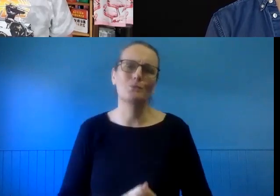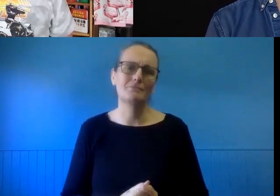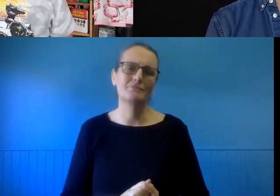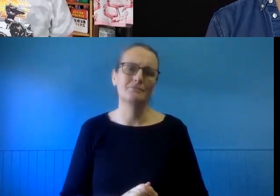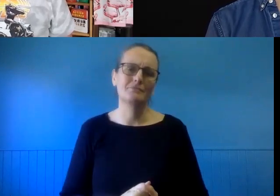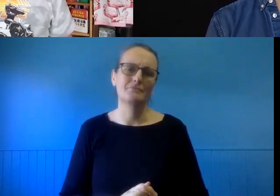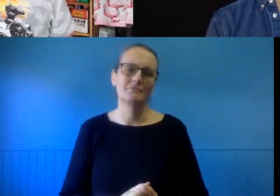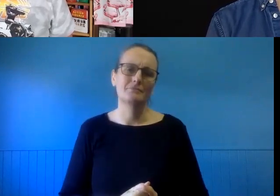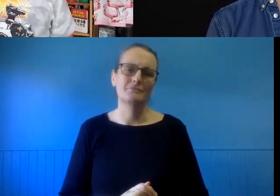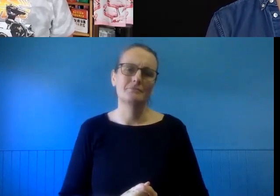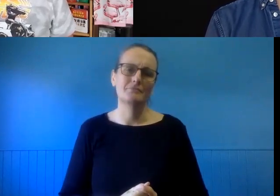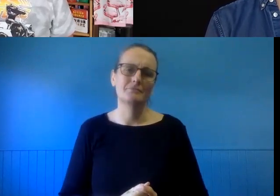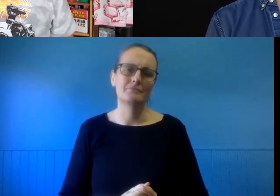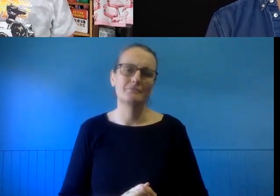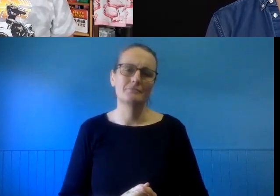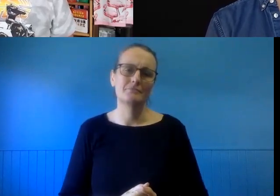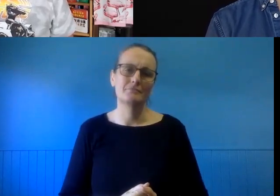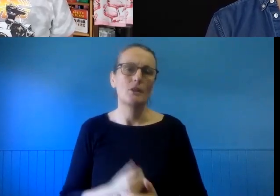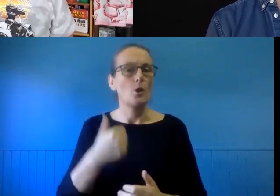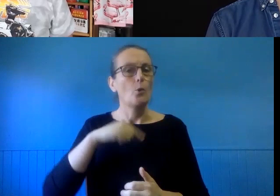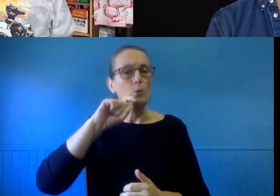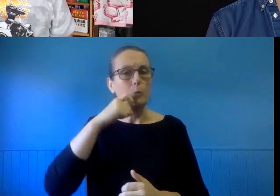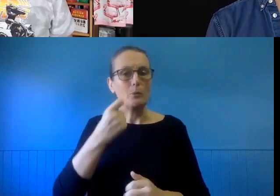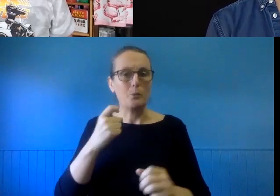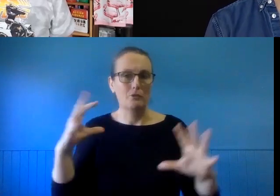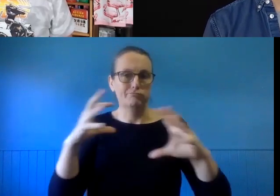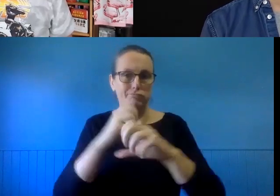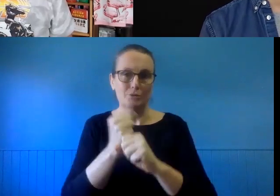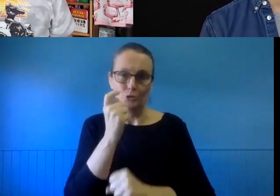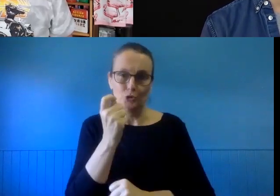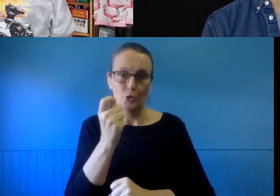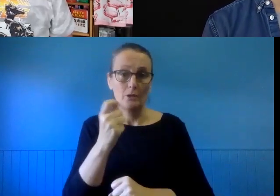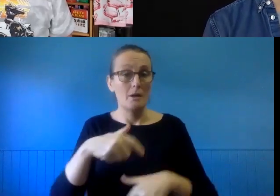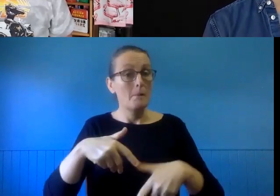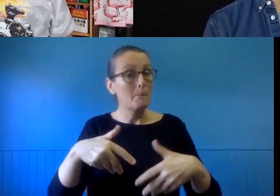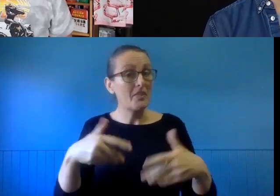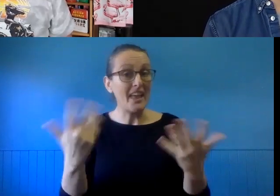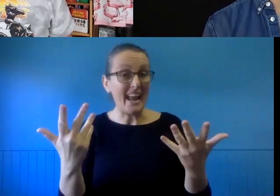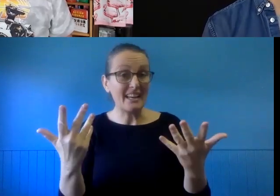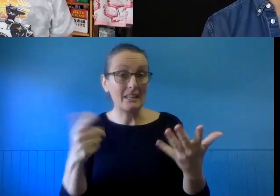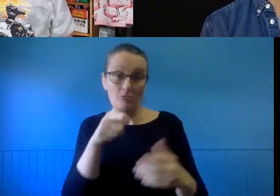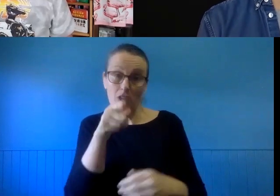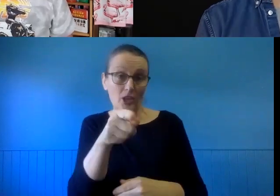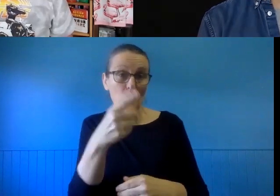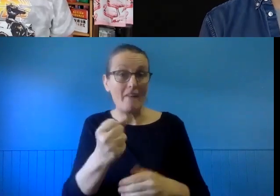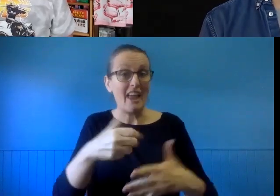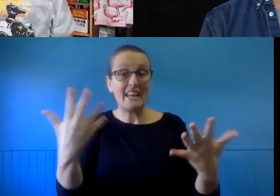We will wrap up in a second. But are there maybe any sort of - any sort of final thoughts you want to leave us